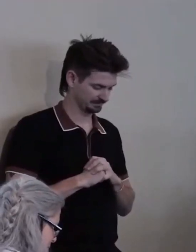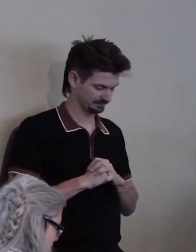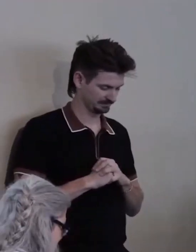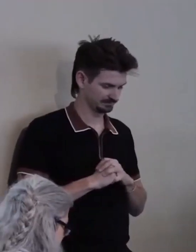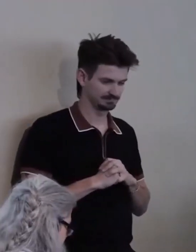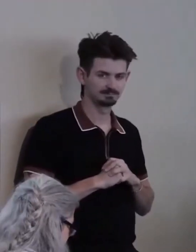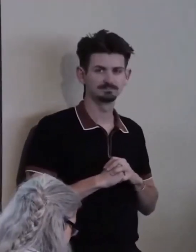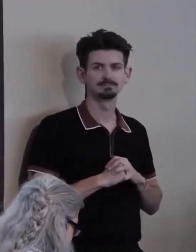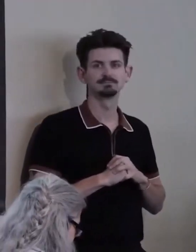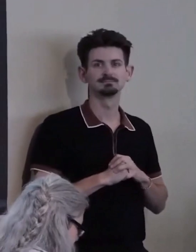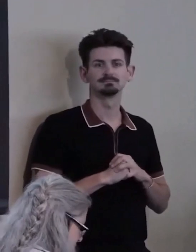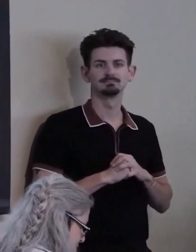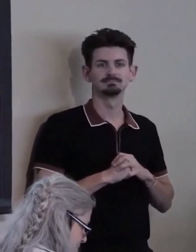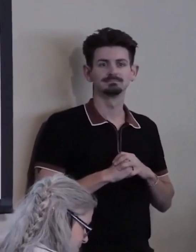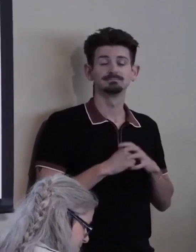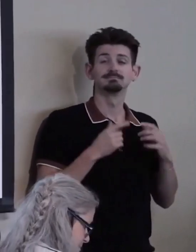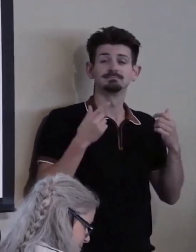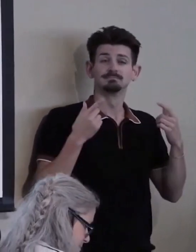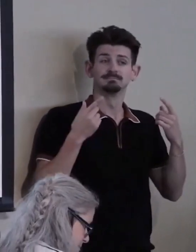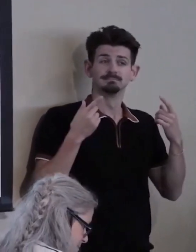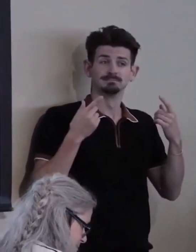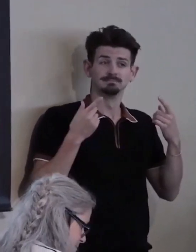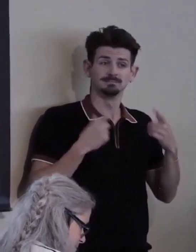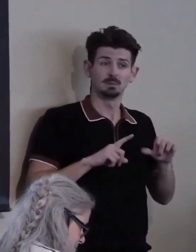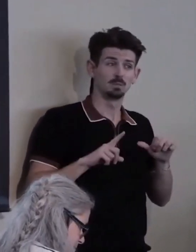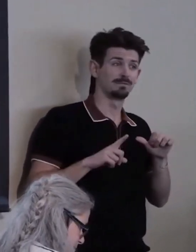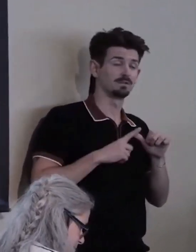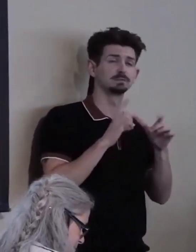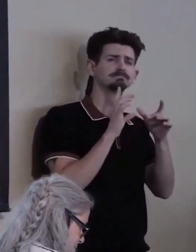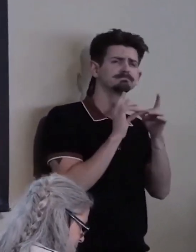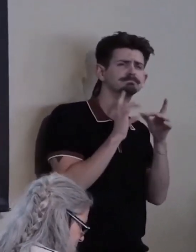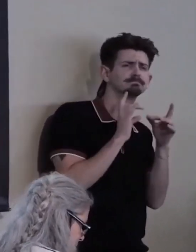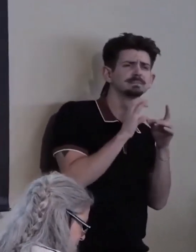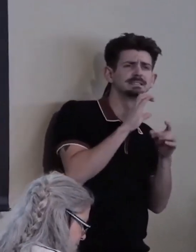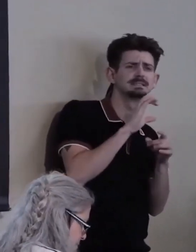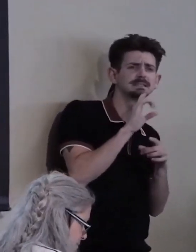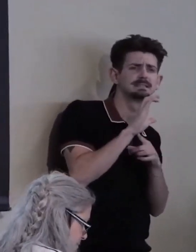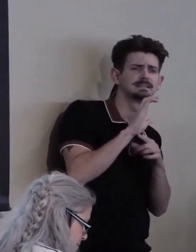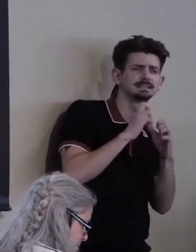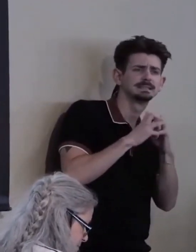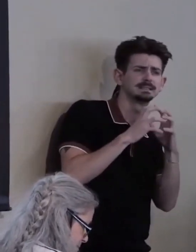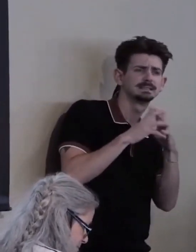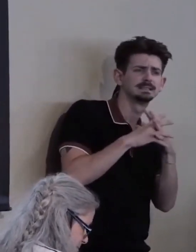When we first started talking about forming CCDC, we envisioned a coalition